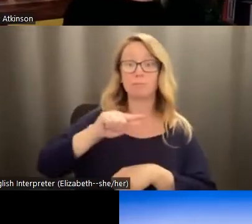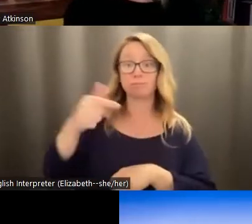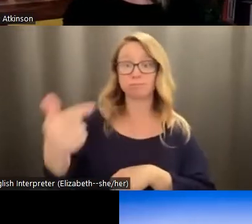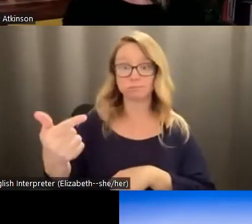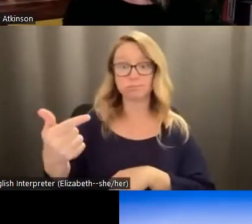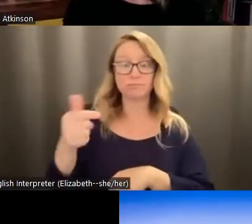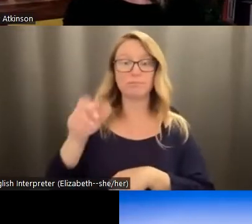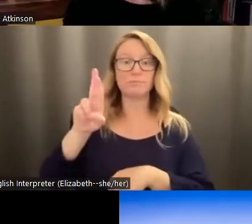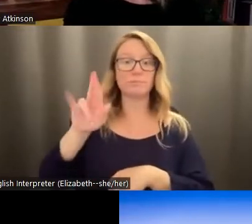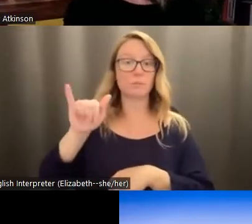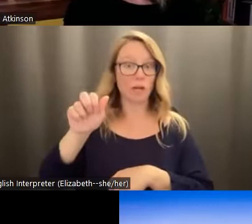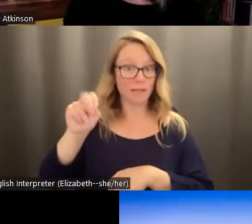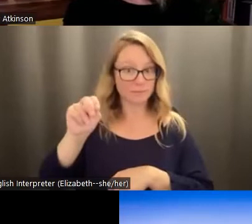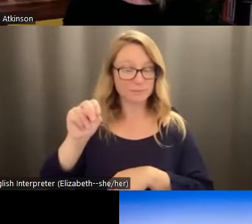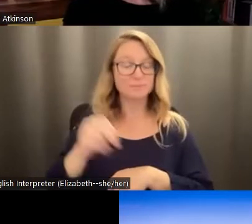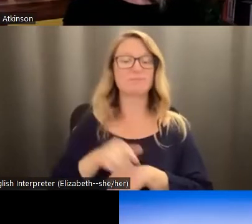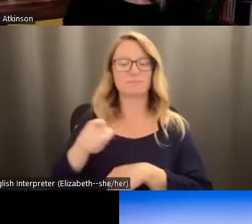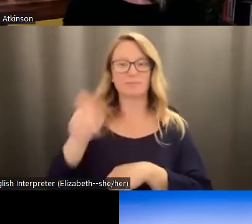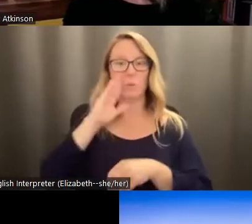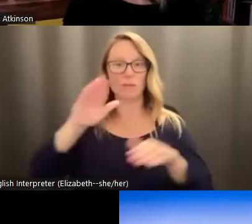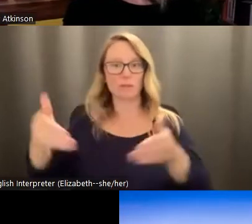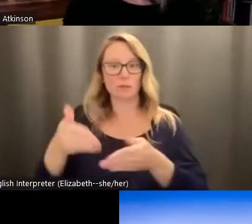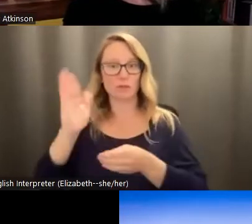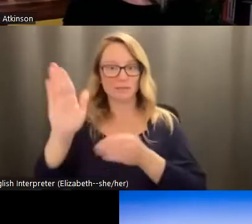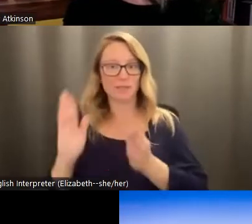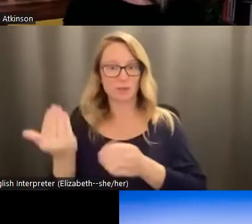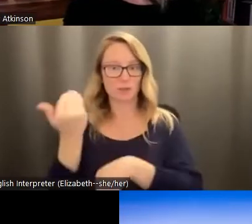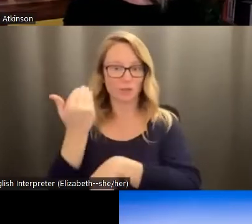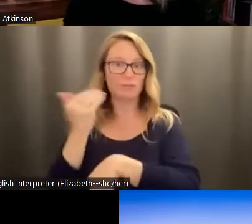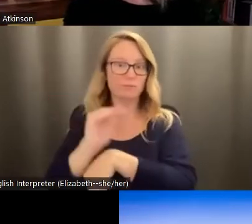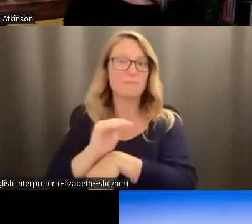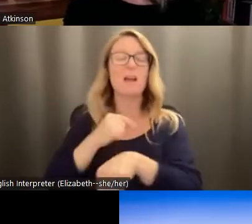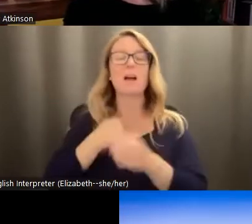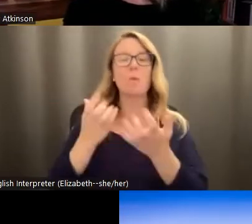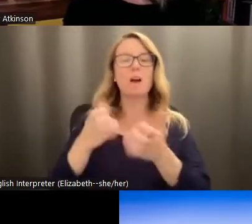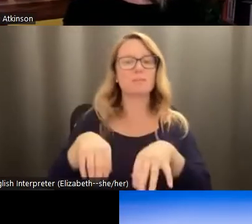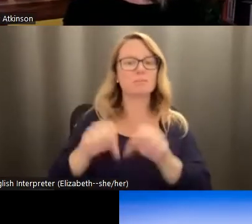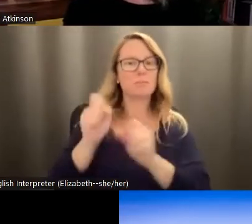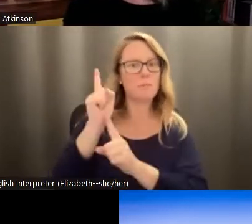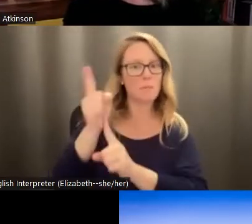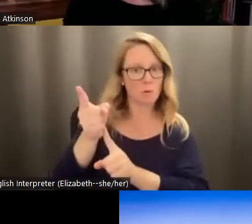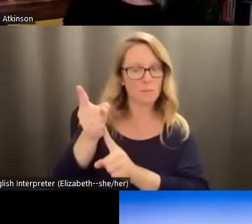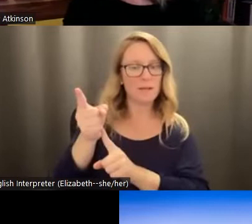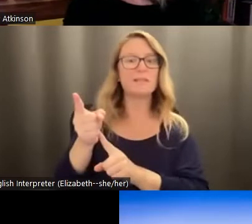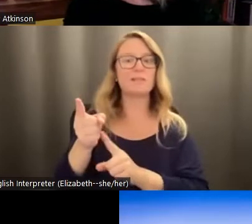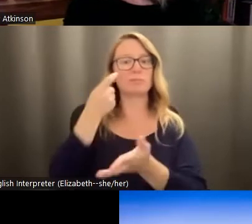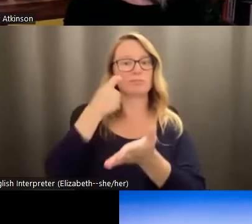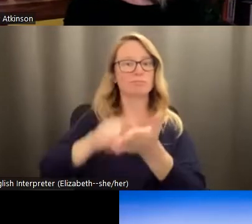to Ryan, who will introduce our speaker today, I just want to take a moment to do a land acknowledgement and to